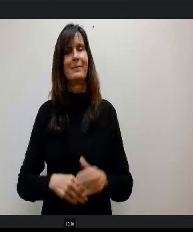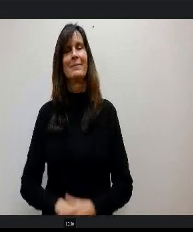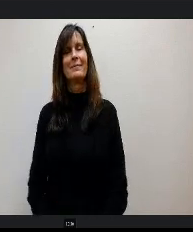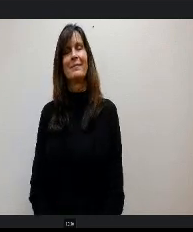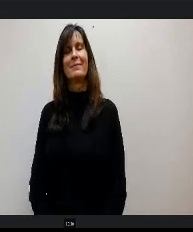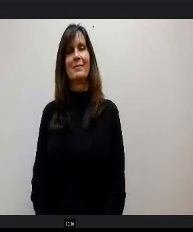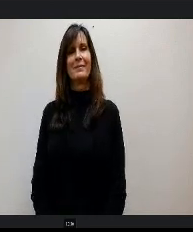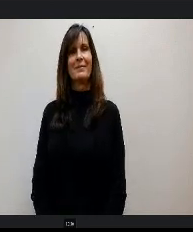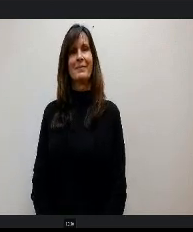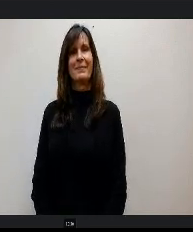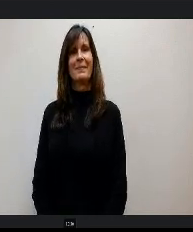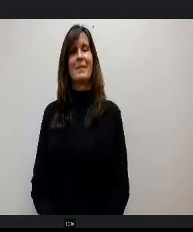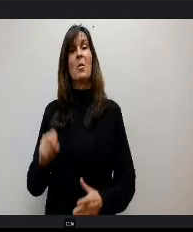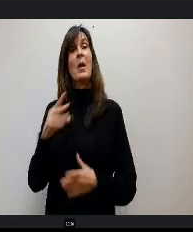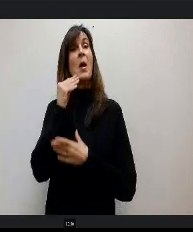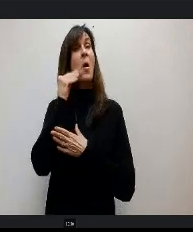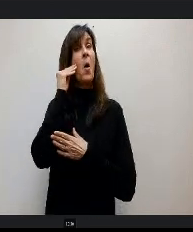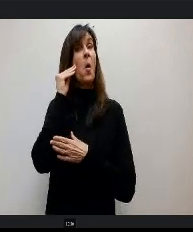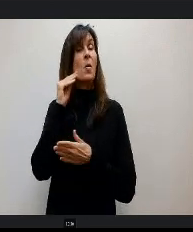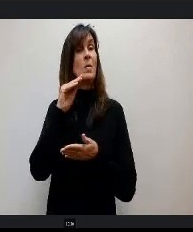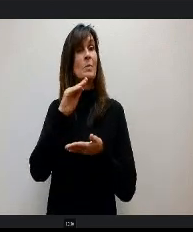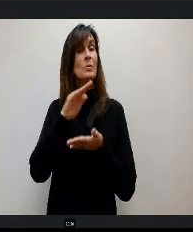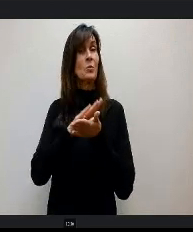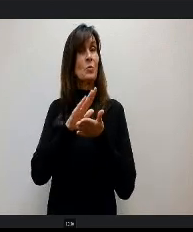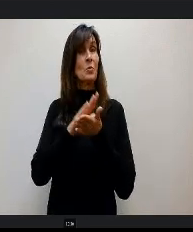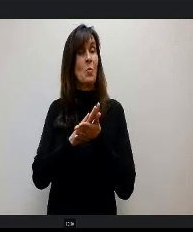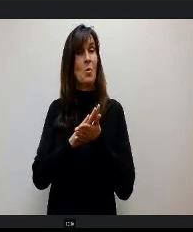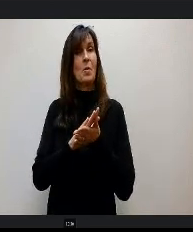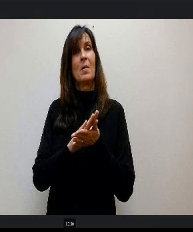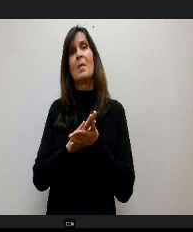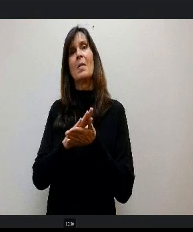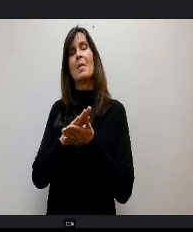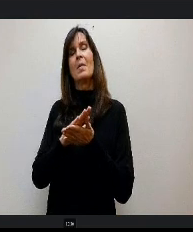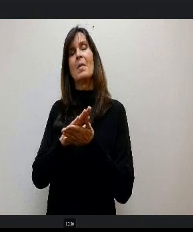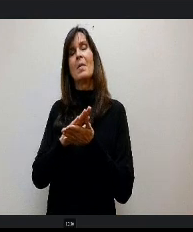OK Home School Academy, Mr. Wilburn this is your school.